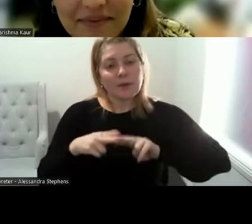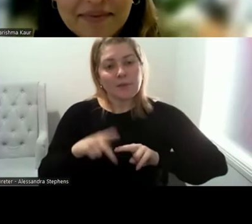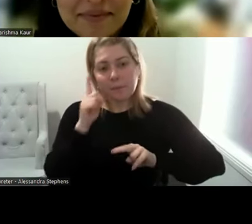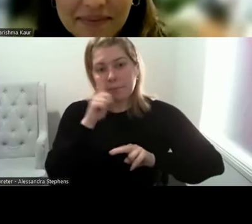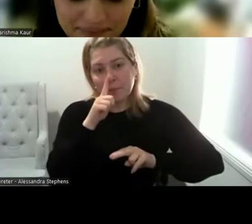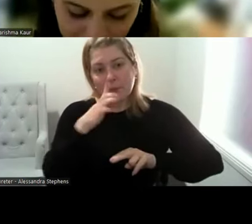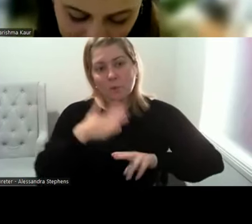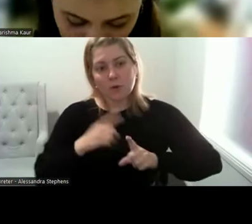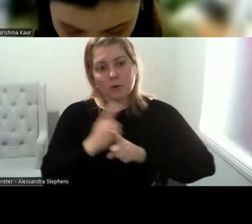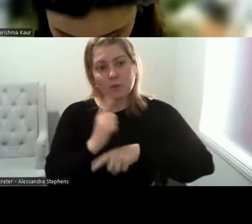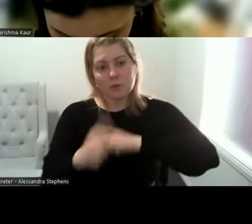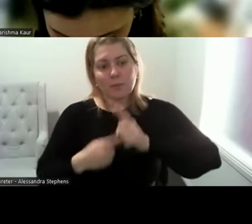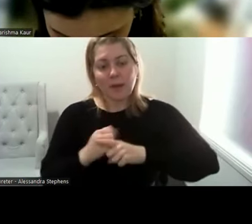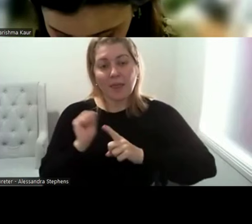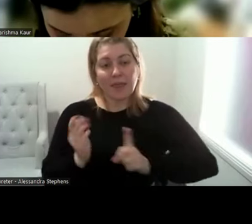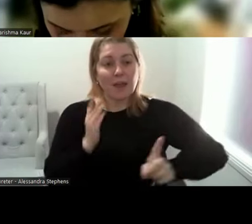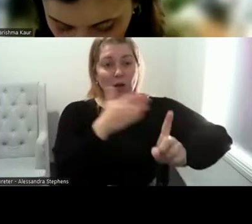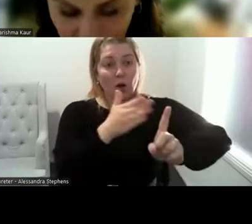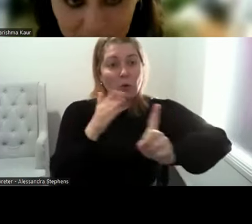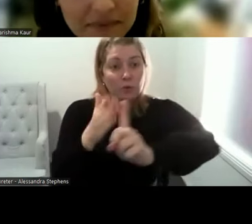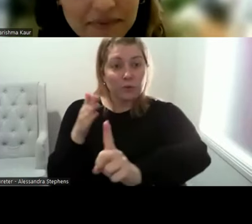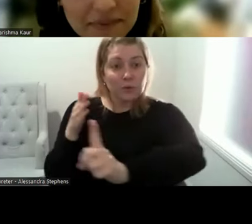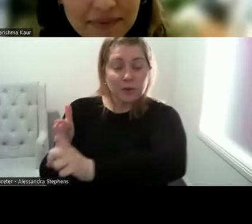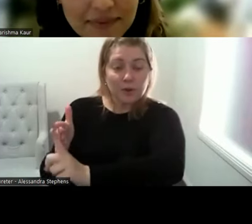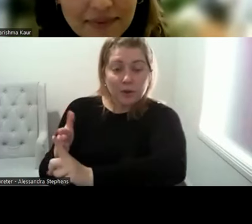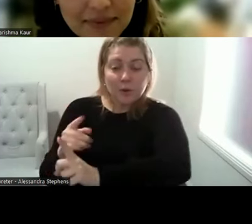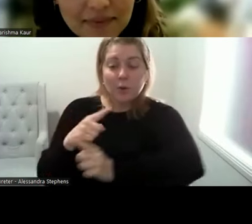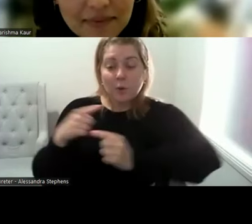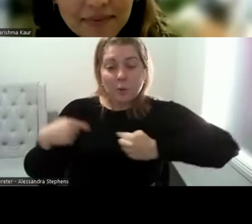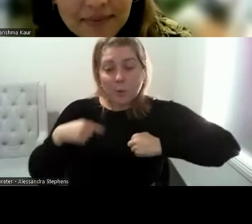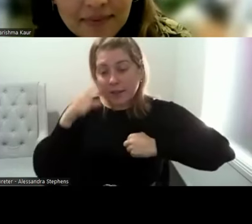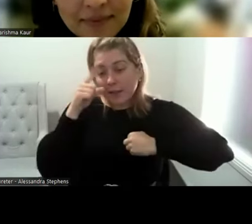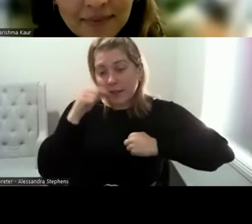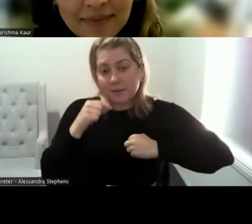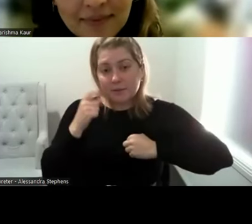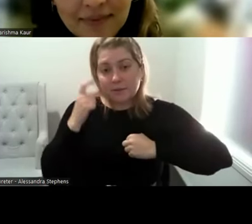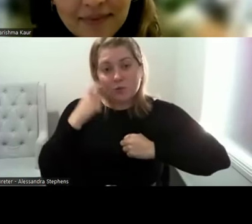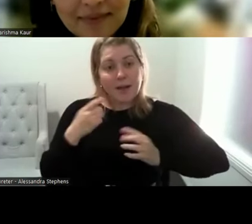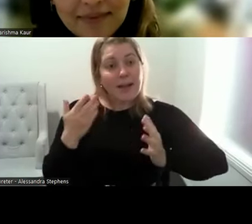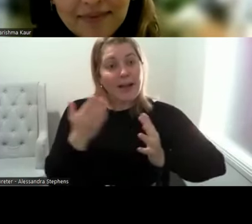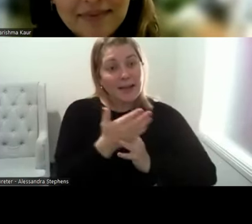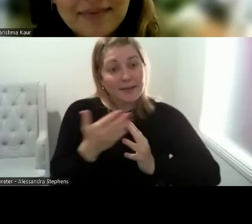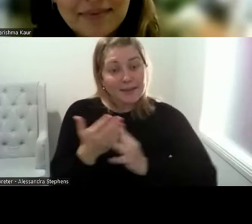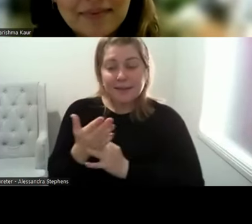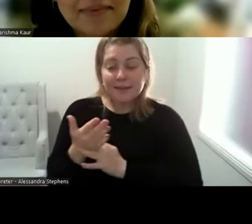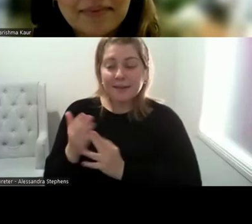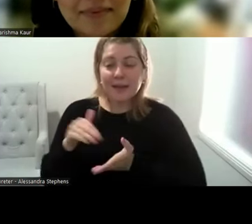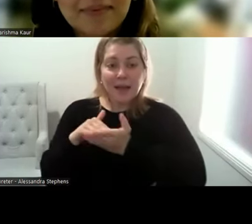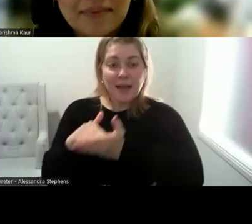let me find someone who can help us with that. So really not making assumptions of what that